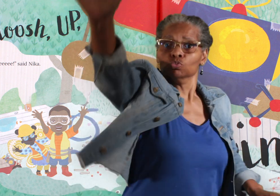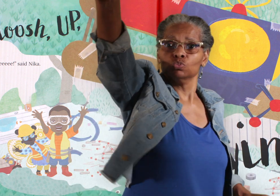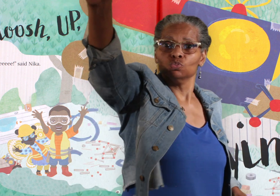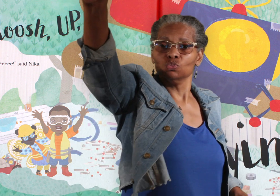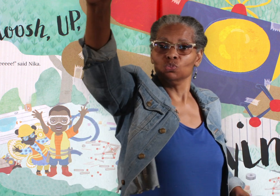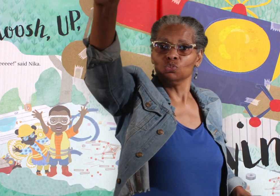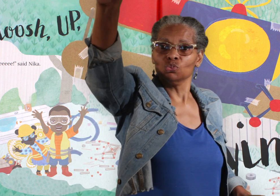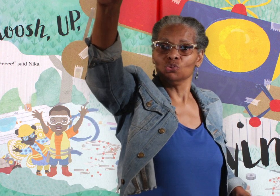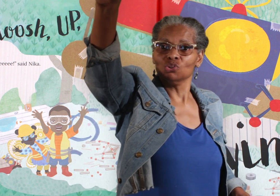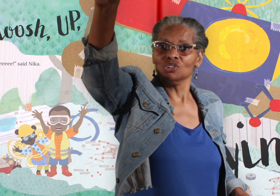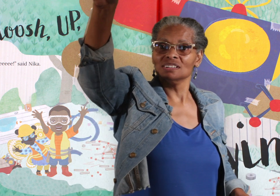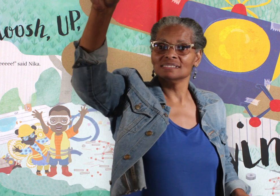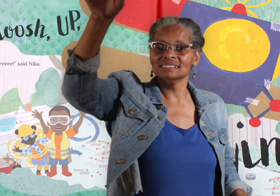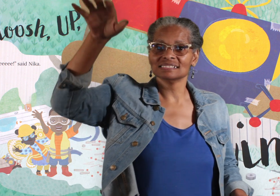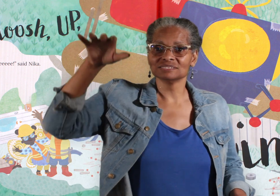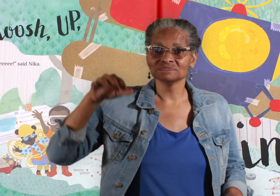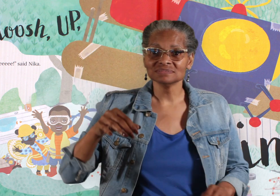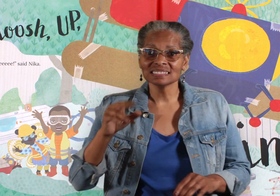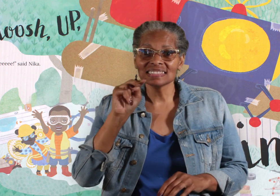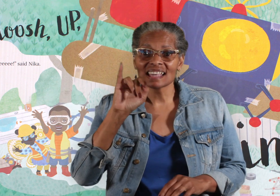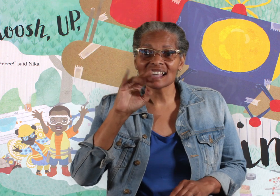Whoosh, Up, Flying!